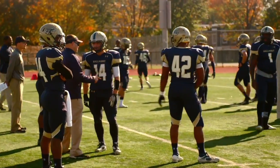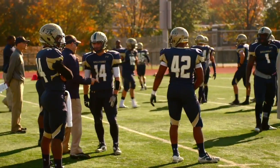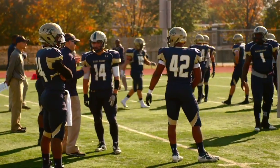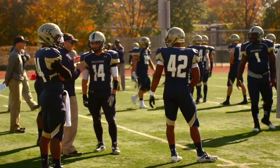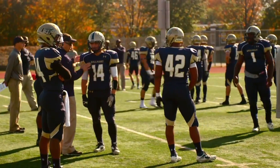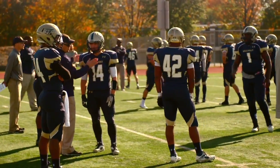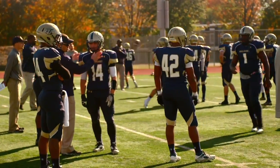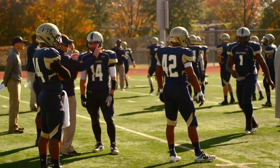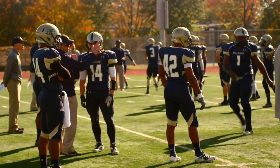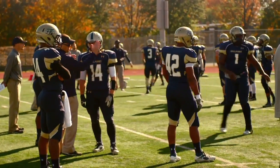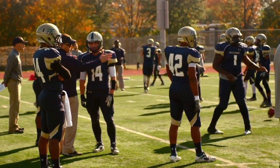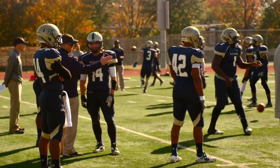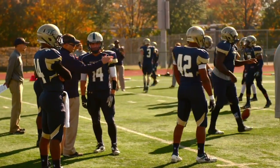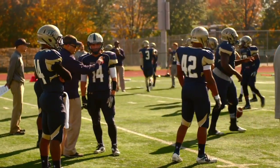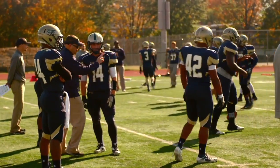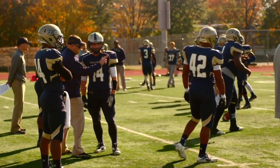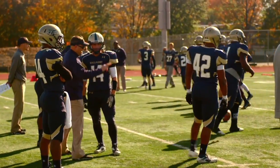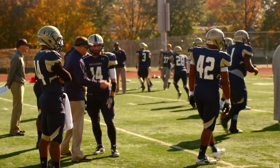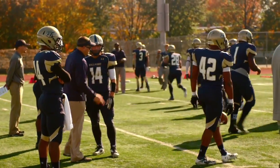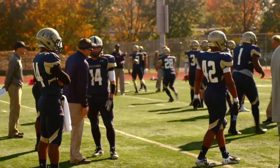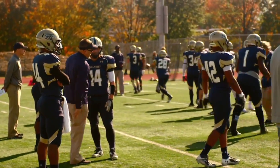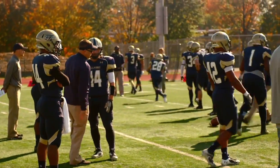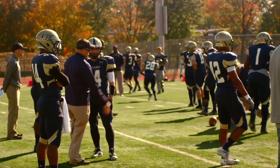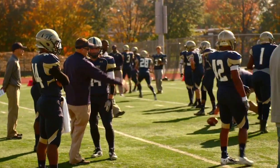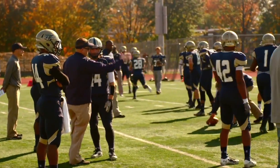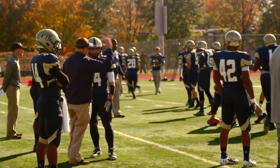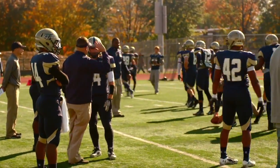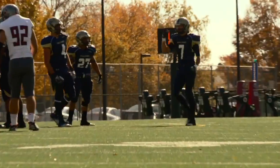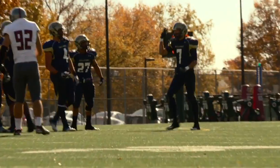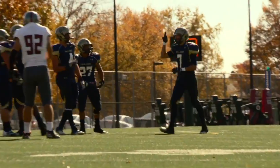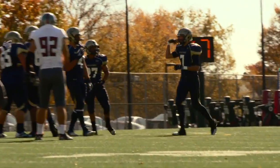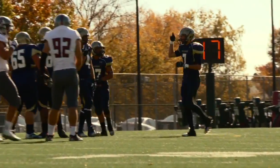Not because they get an athletic scholarship; they don't.